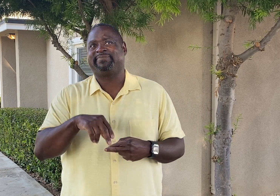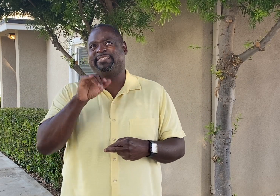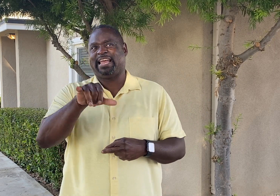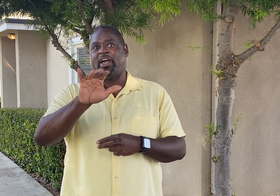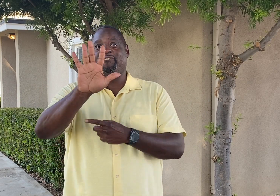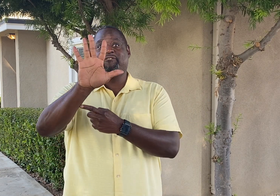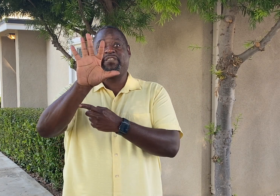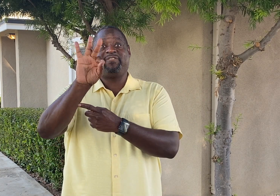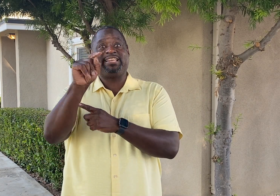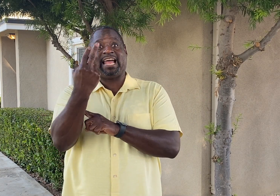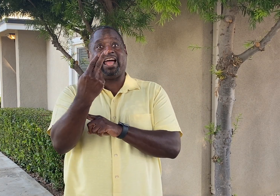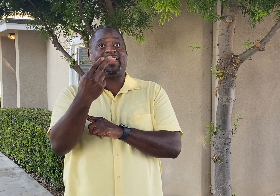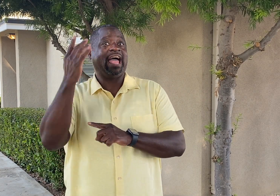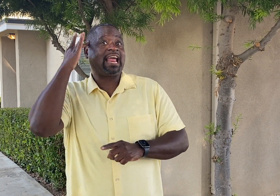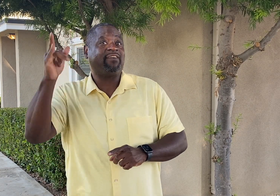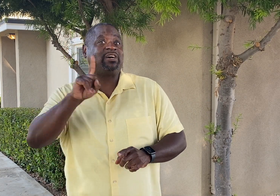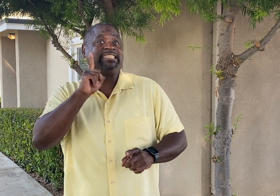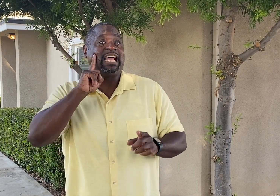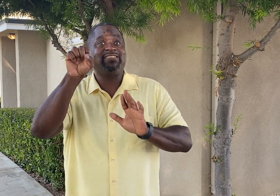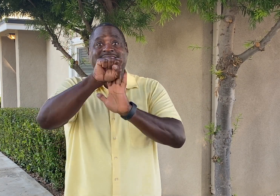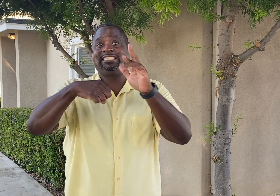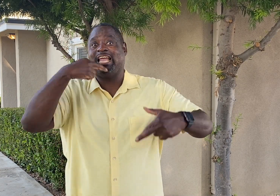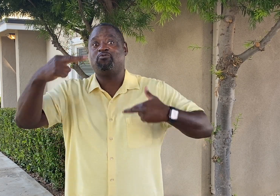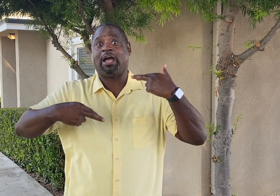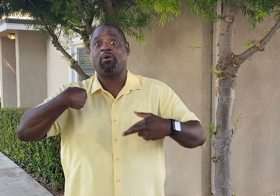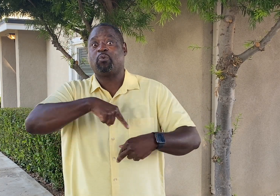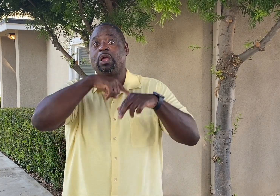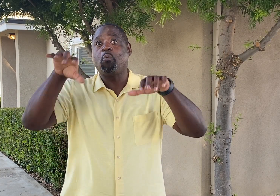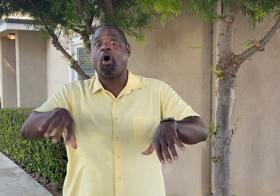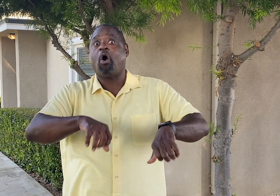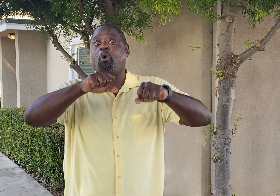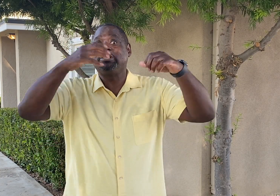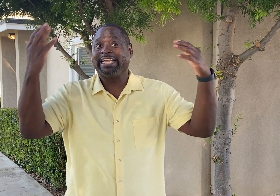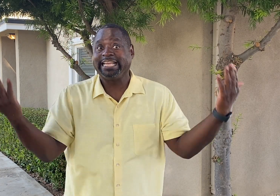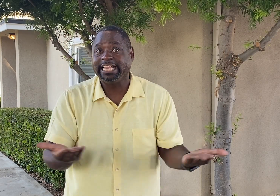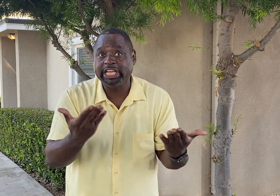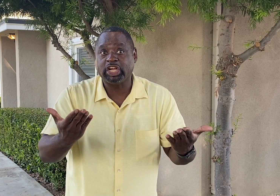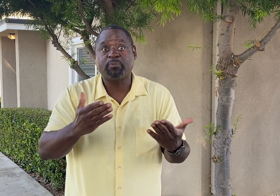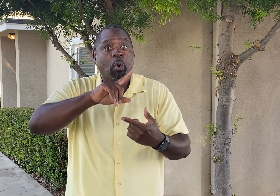The 59th California Deaf State Rally will be held here at church. When?